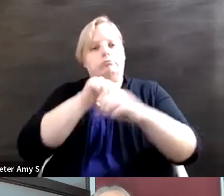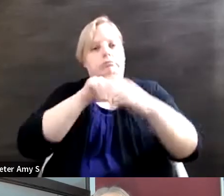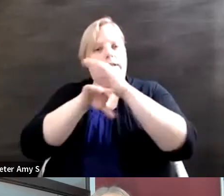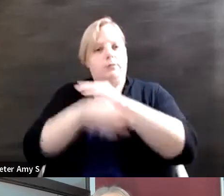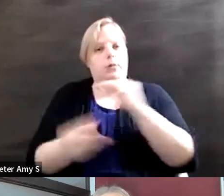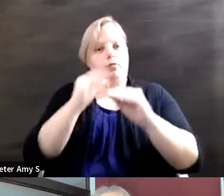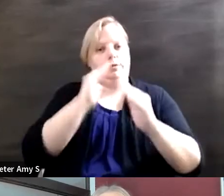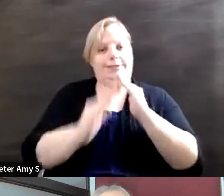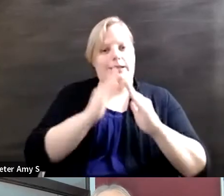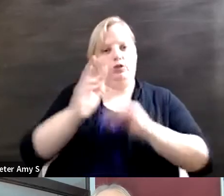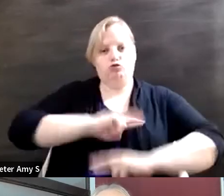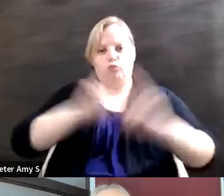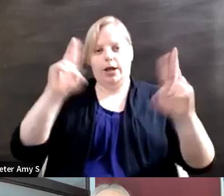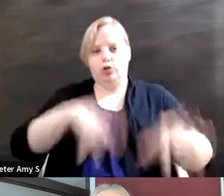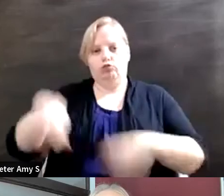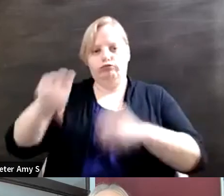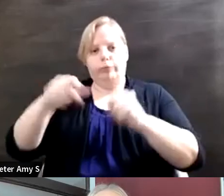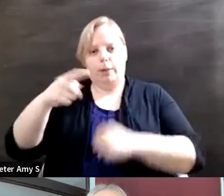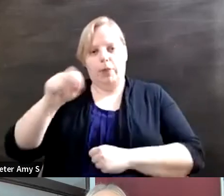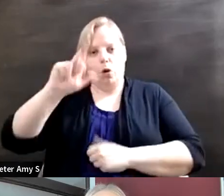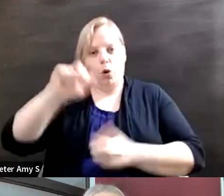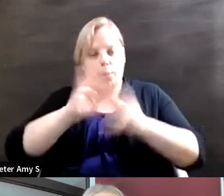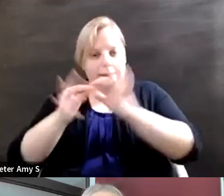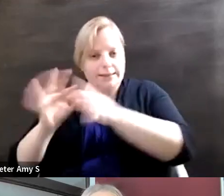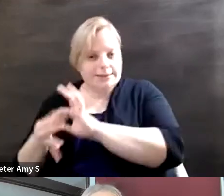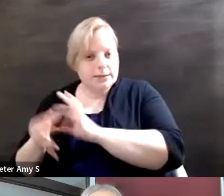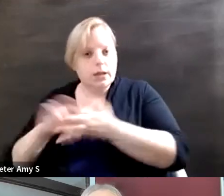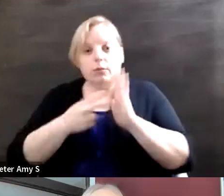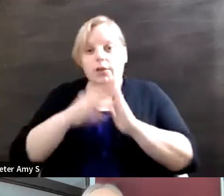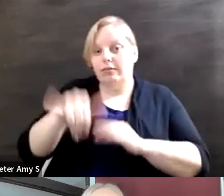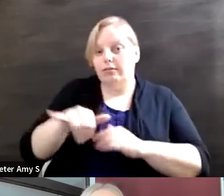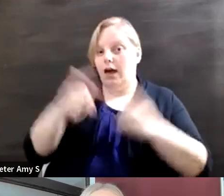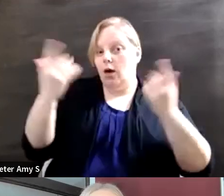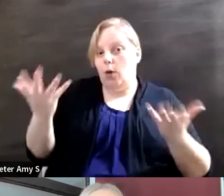hosting the paralympics and then what that did is those changes they stay when the games are done